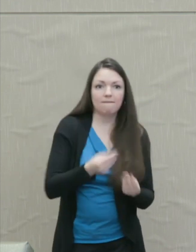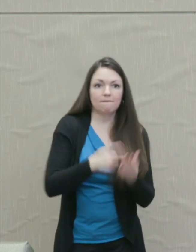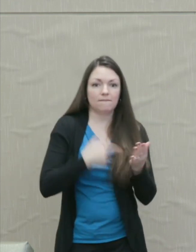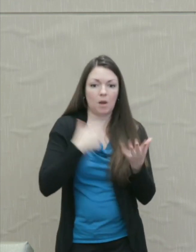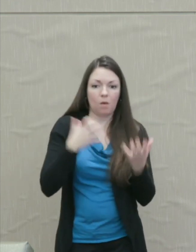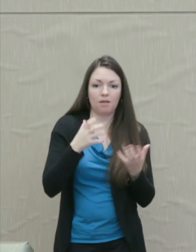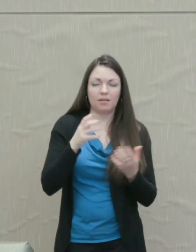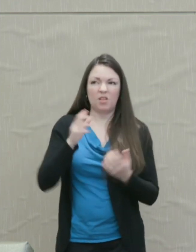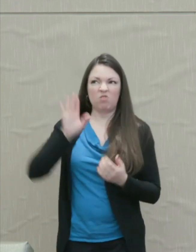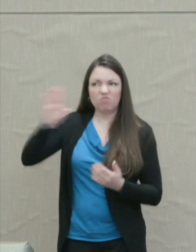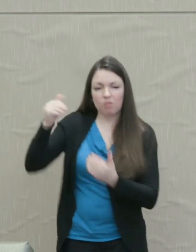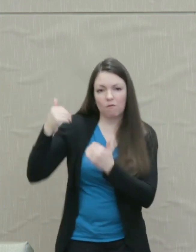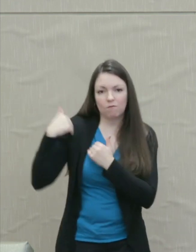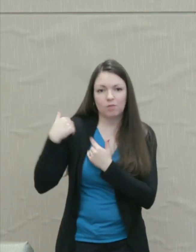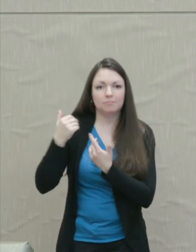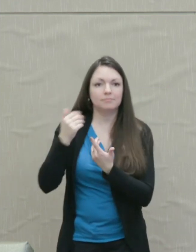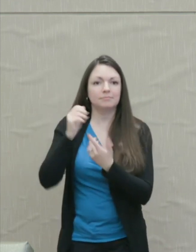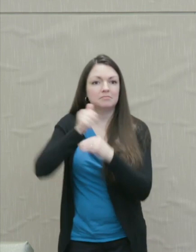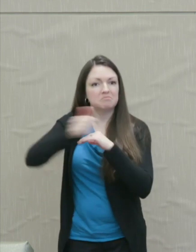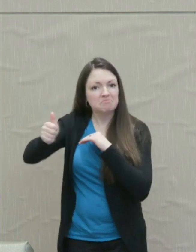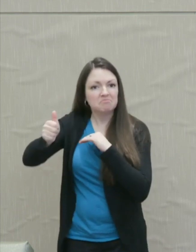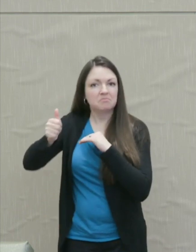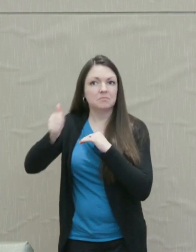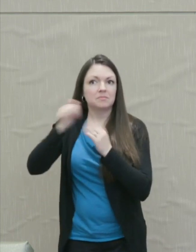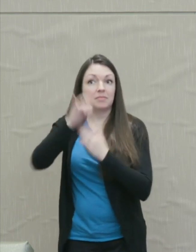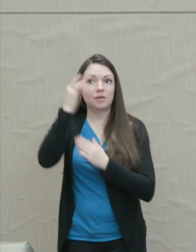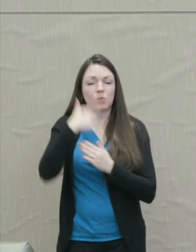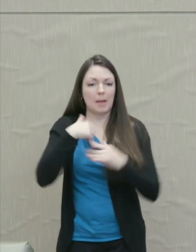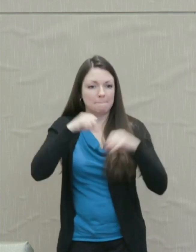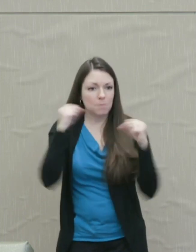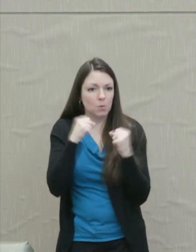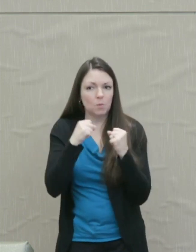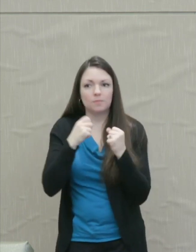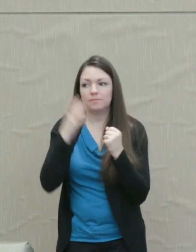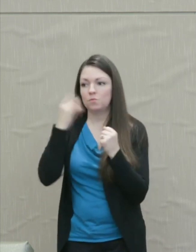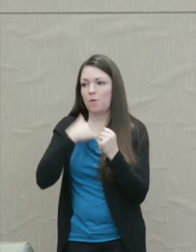And it's because of them that I'm cold, wet, and hungry.